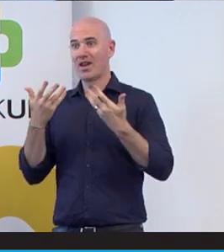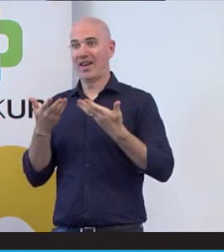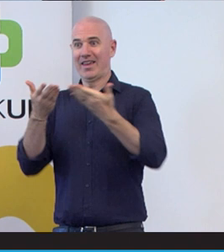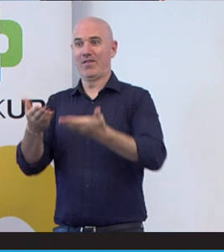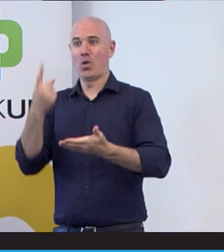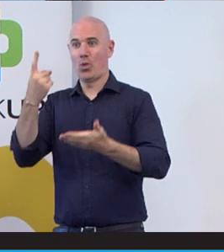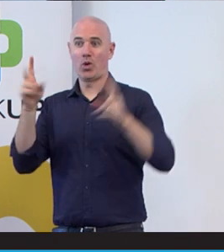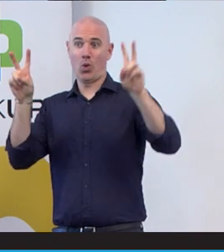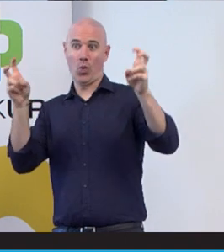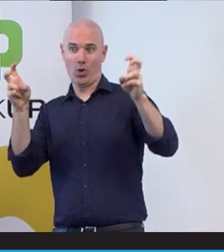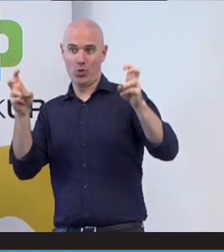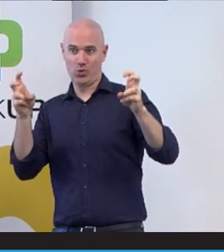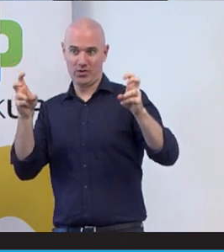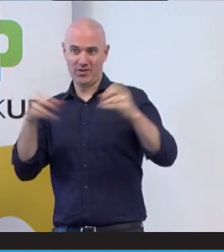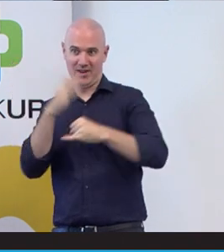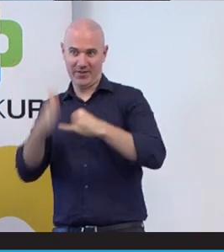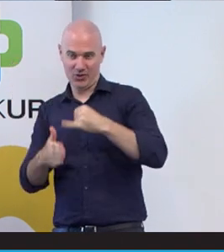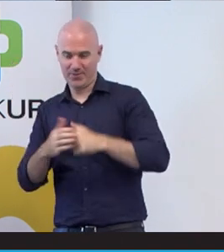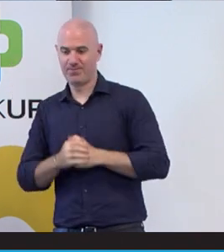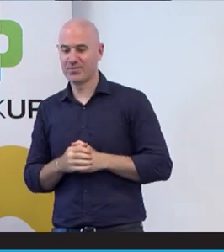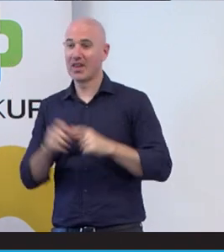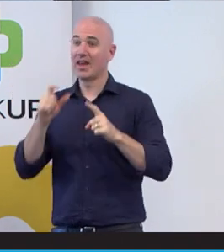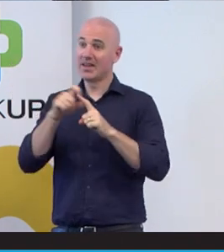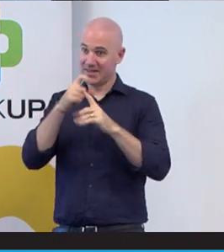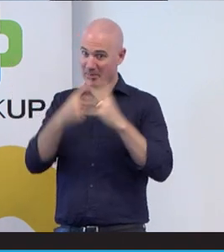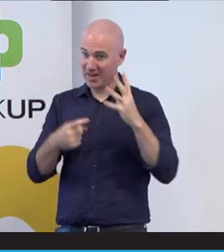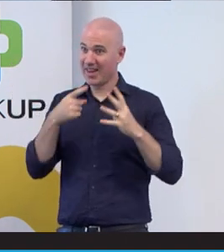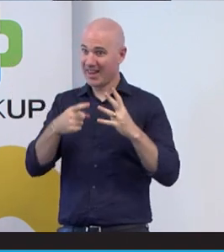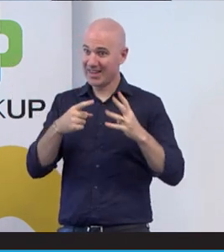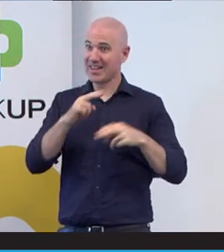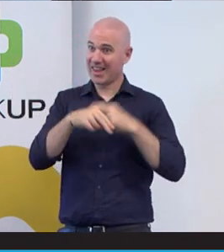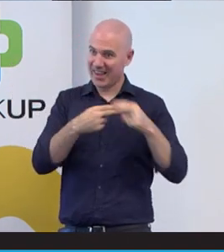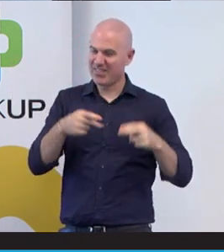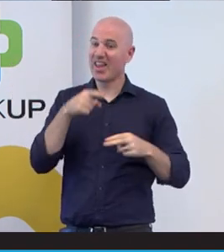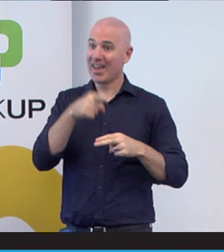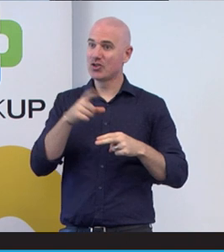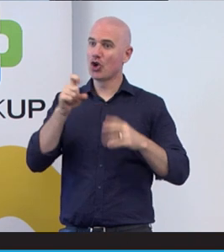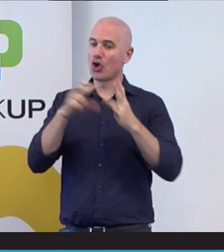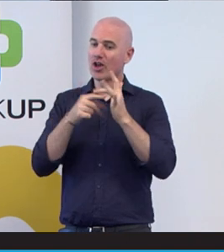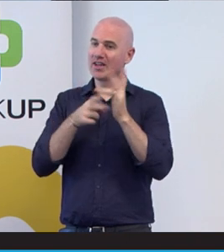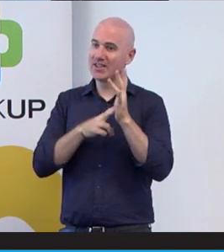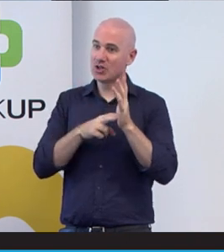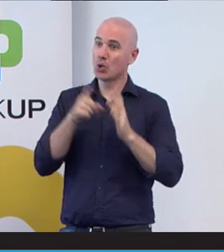everyone to go home with. Disability is a condition that you have but the word,